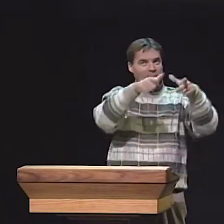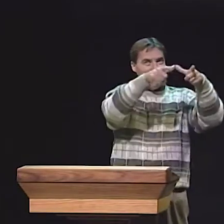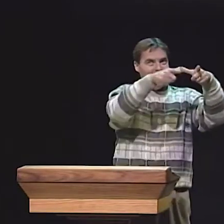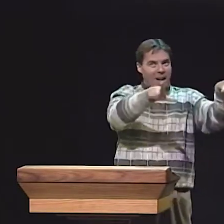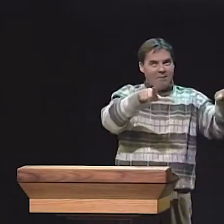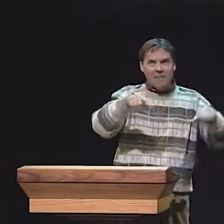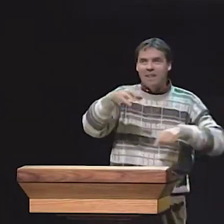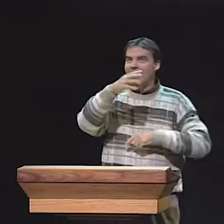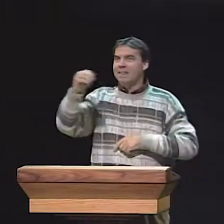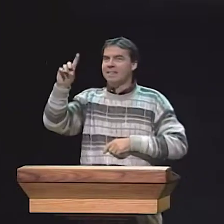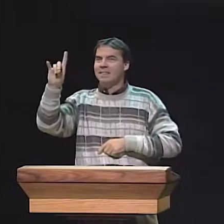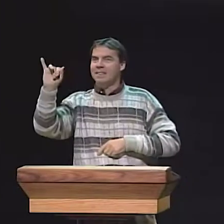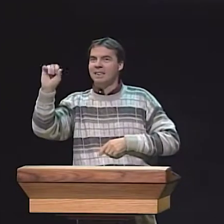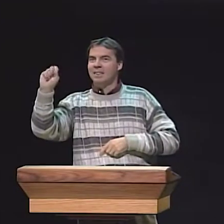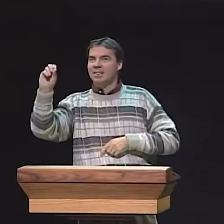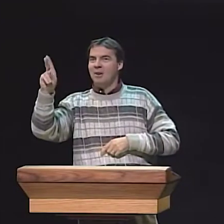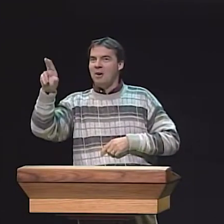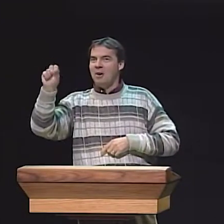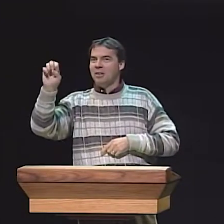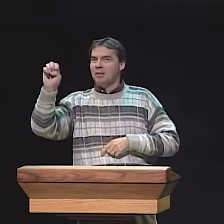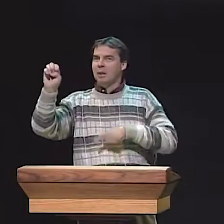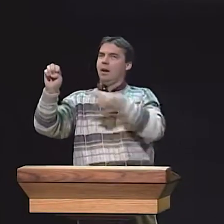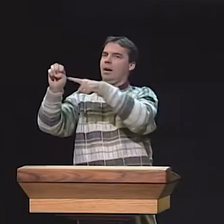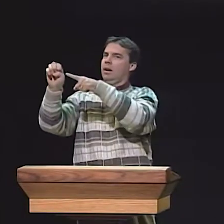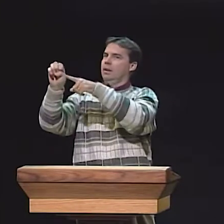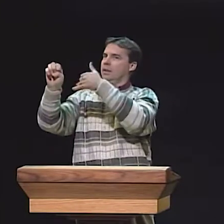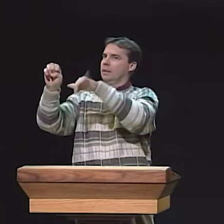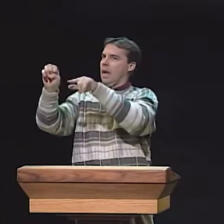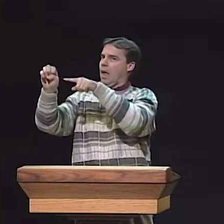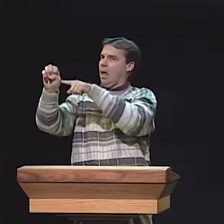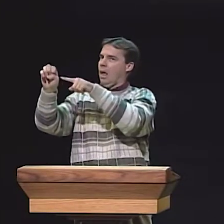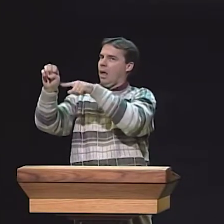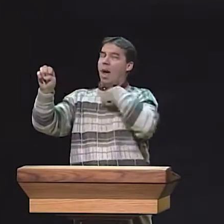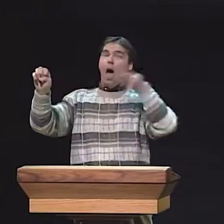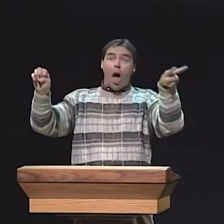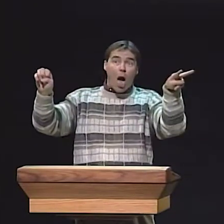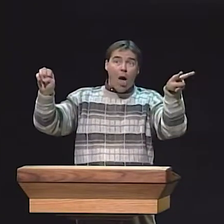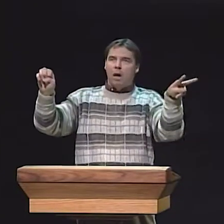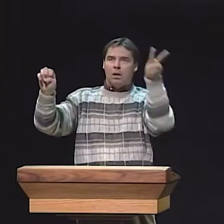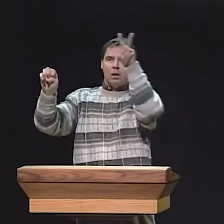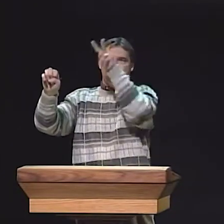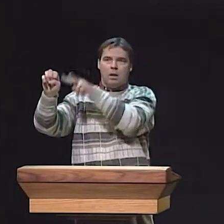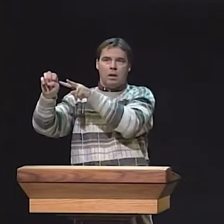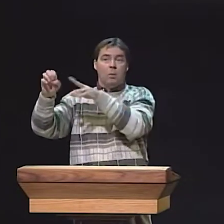ON ENGLISH, BUT ACTUALLY, THAT'S NOT WHAT HAPPENED. THERE'S A DIFFERENCE BETWEEN LINGUISTIC STRUCTURE,